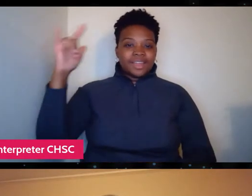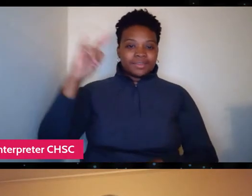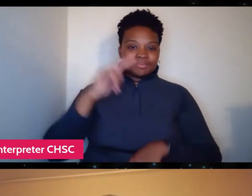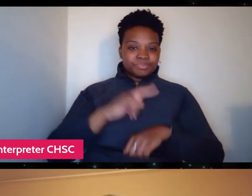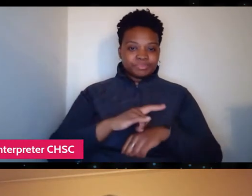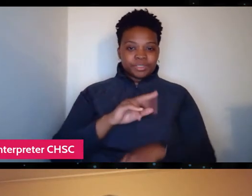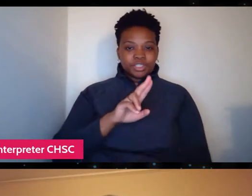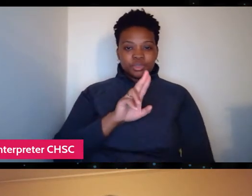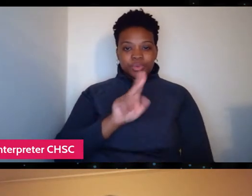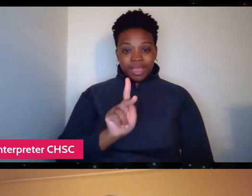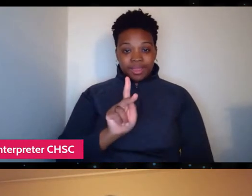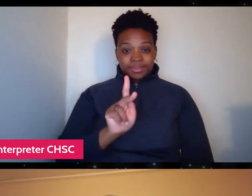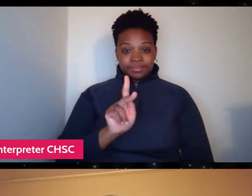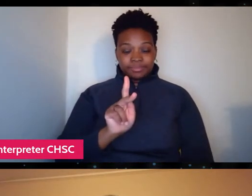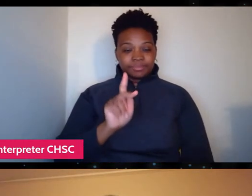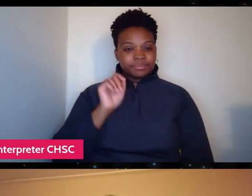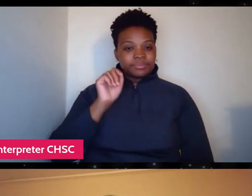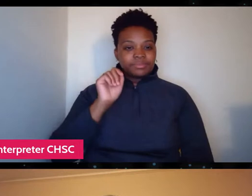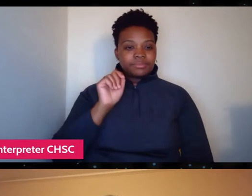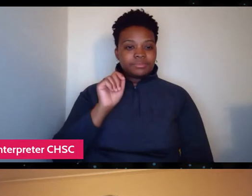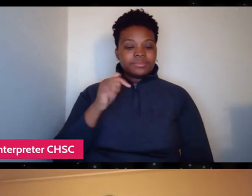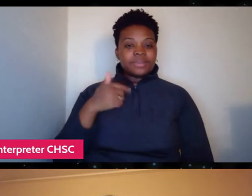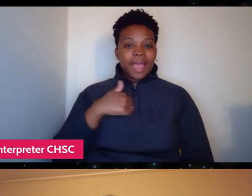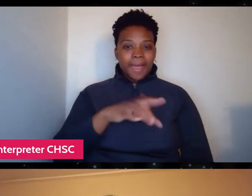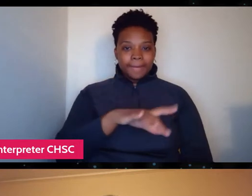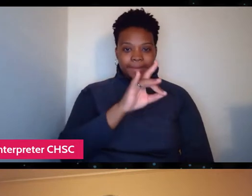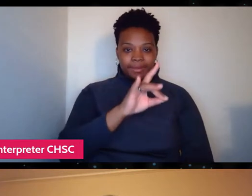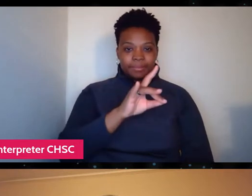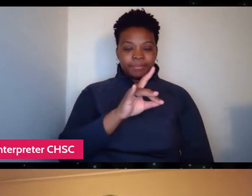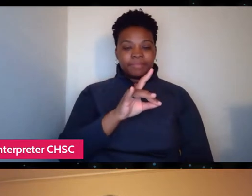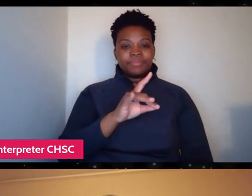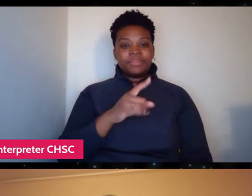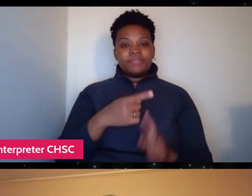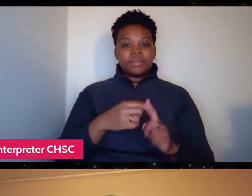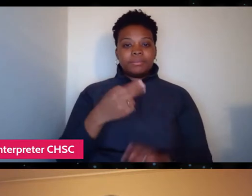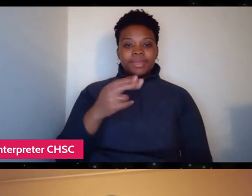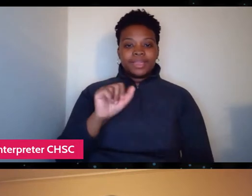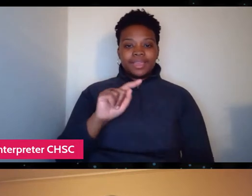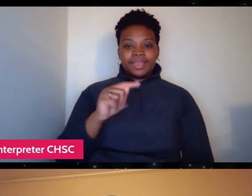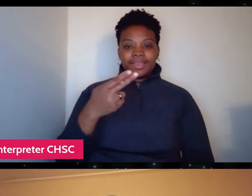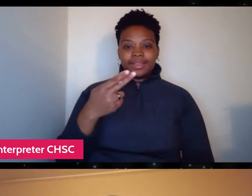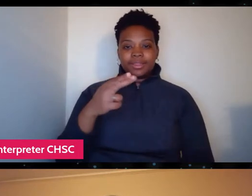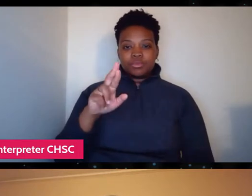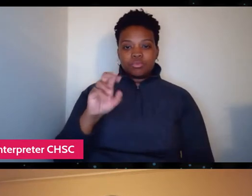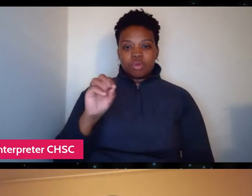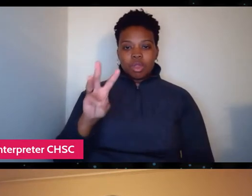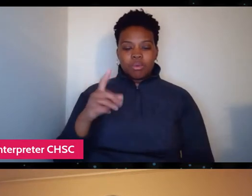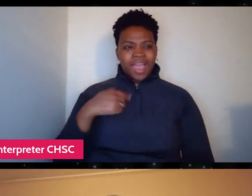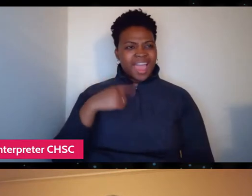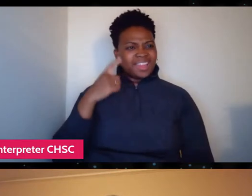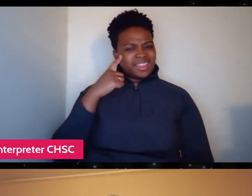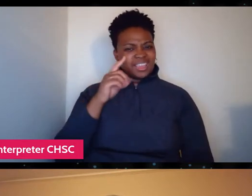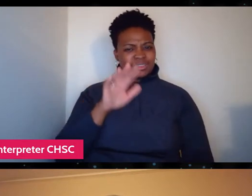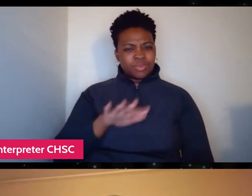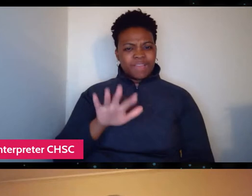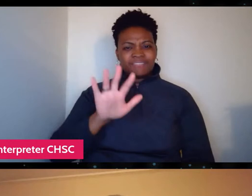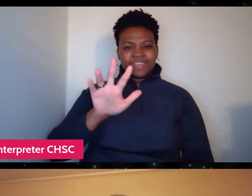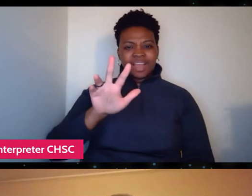and I pick him up from Heathrow and it's like, very, I think it's like 5:30 AM in the morning.